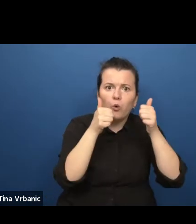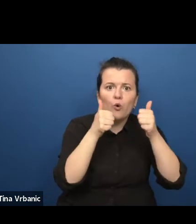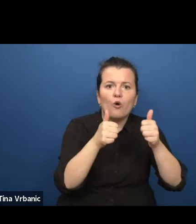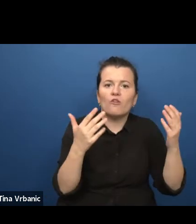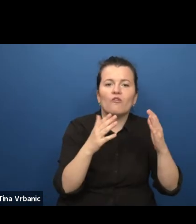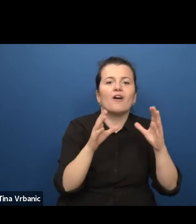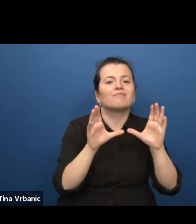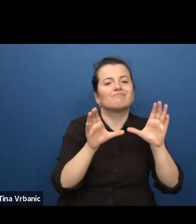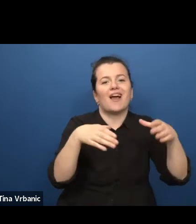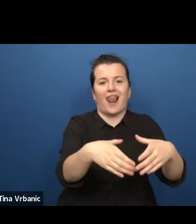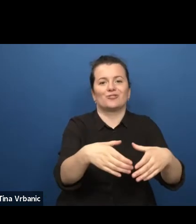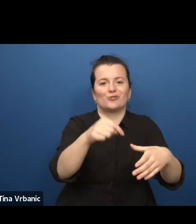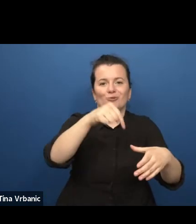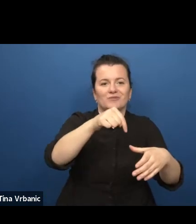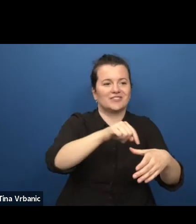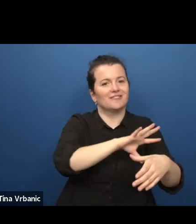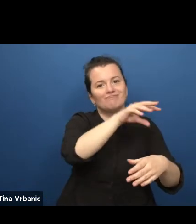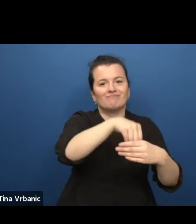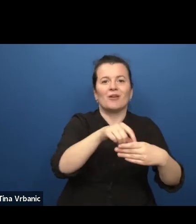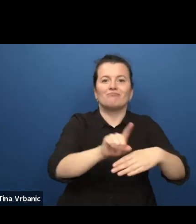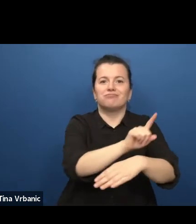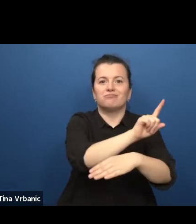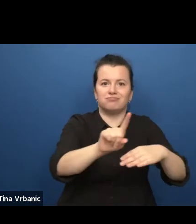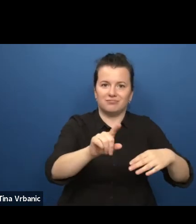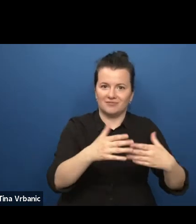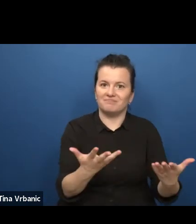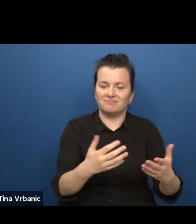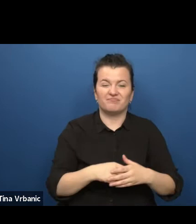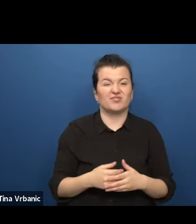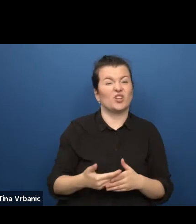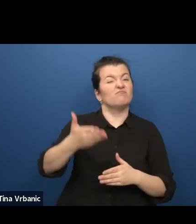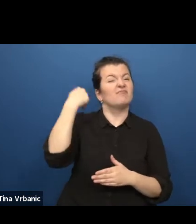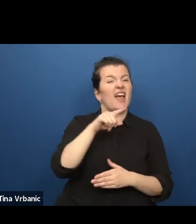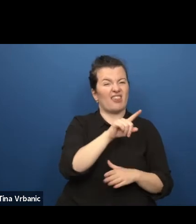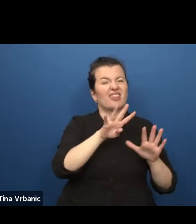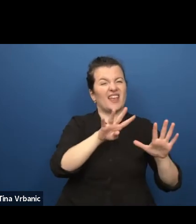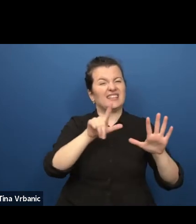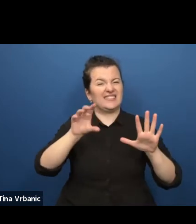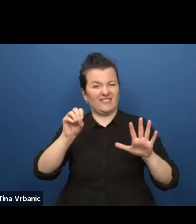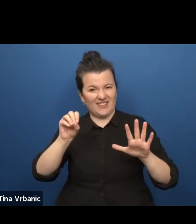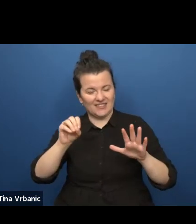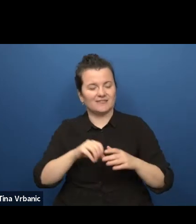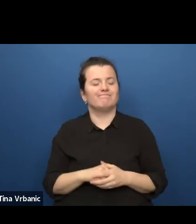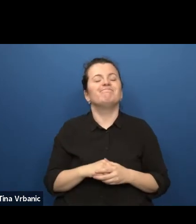50 years later, society has obviously changed and in the last 15 months,